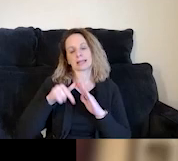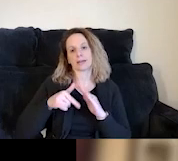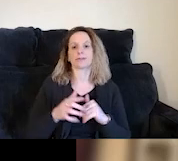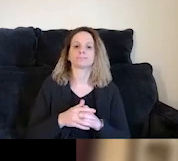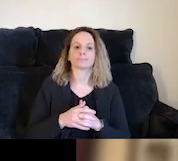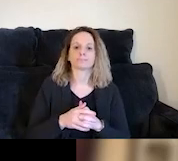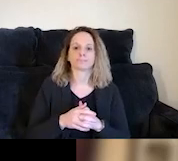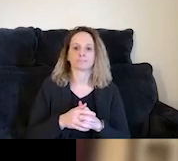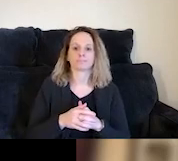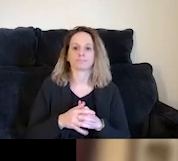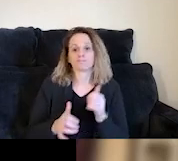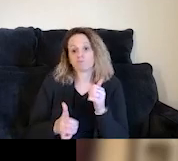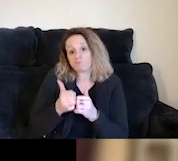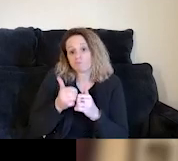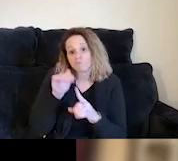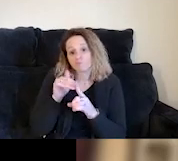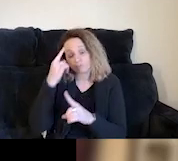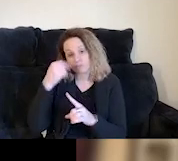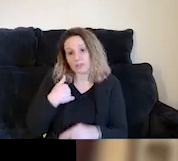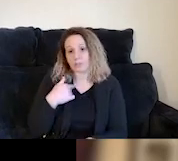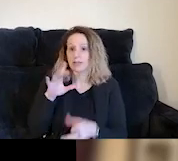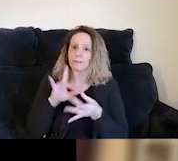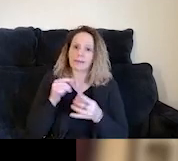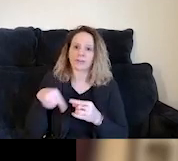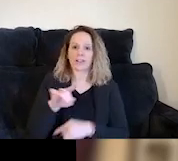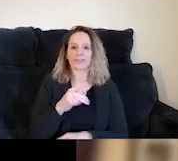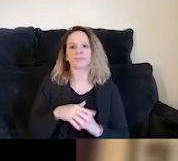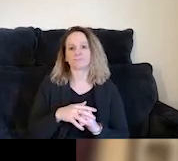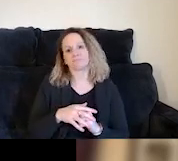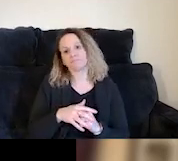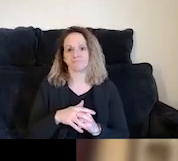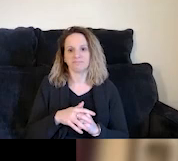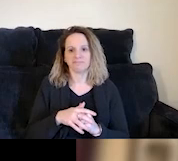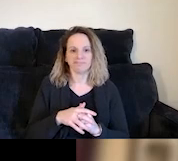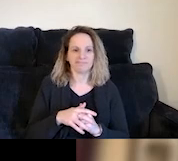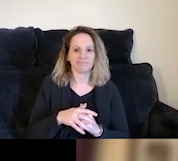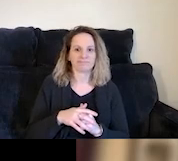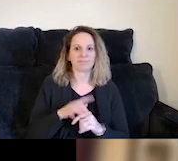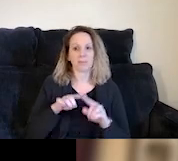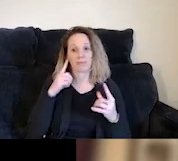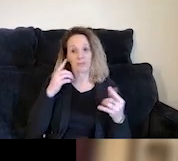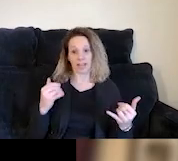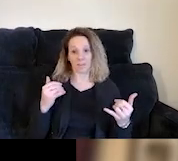mostly as a reminder to me to mention it to all of you when we get to that part of the presentation. But in the meantime, we do wanna talk a little bit